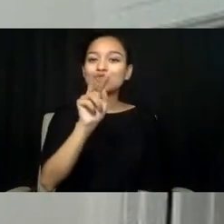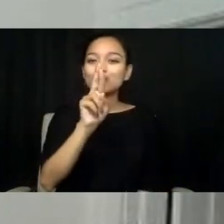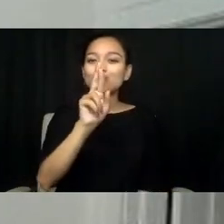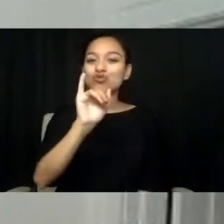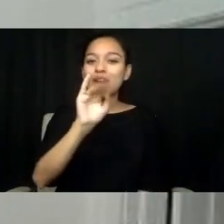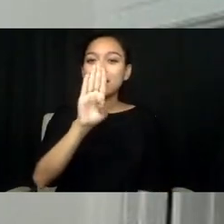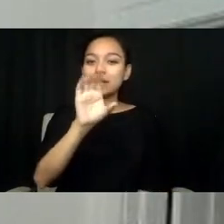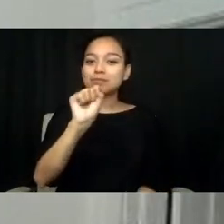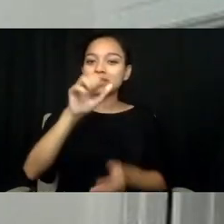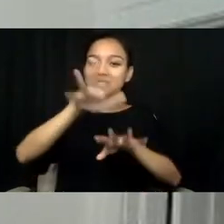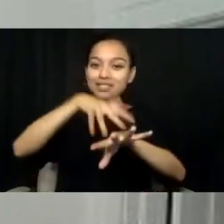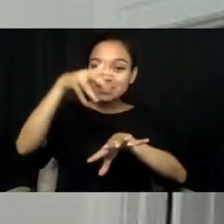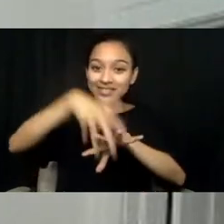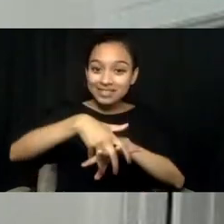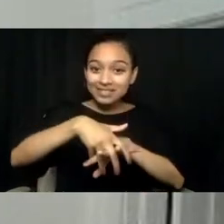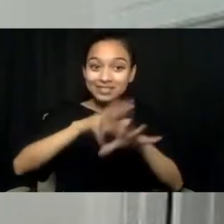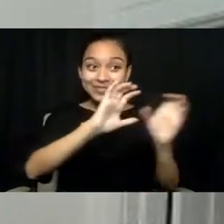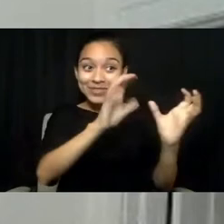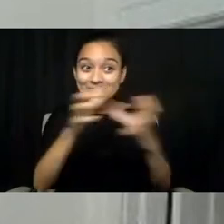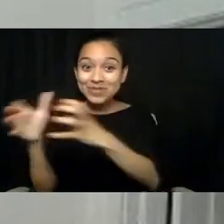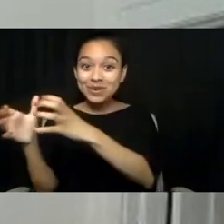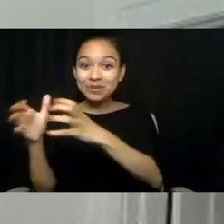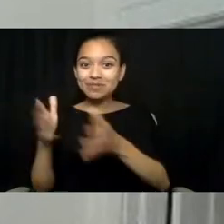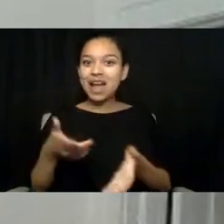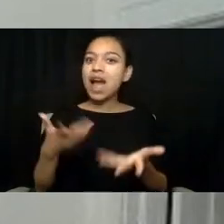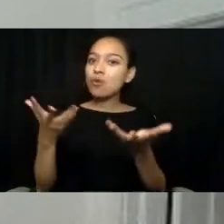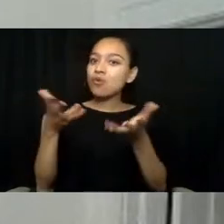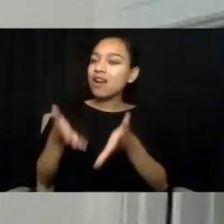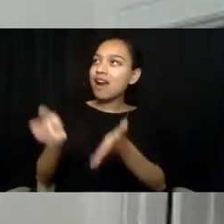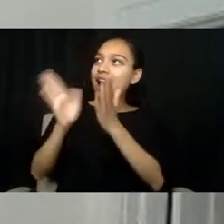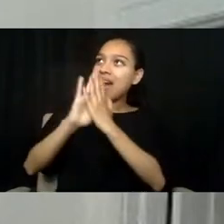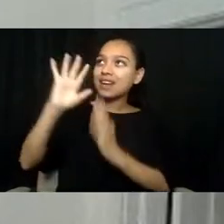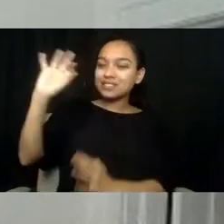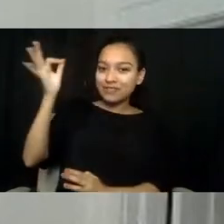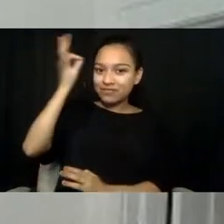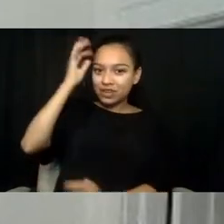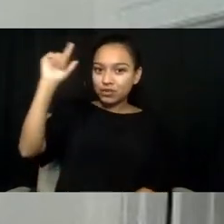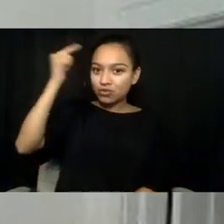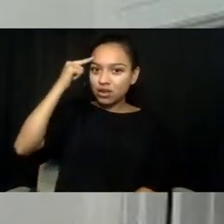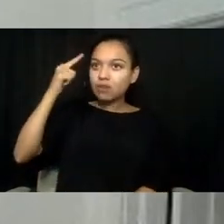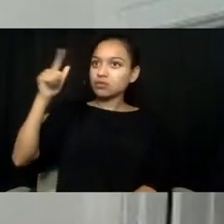I would ask the federal government to hold those states accountable.